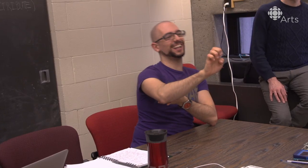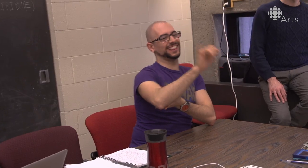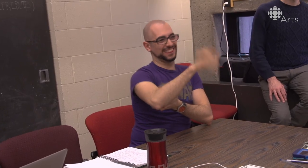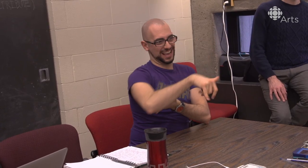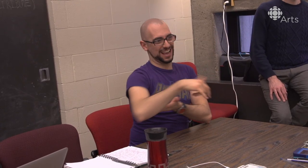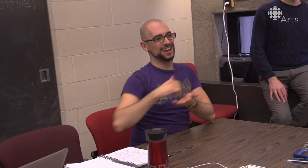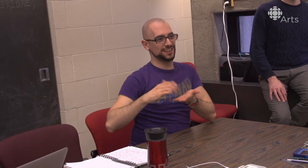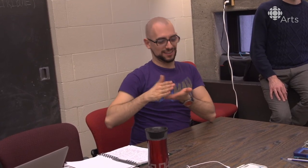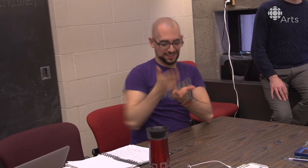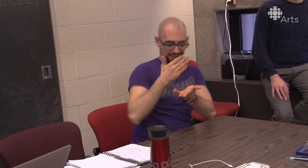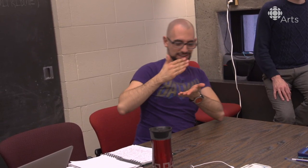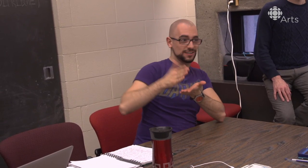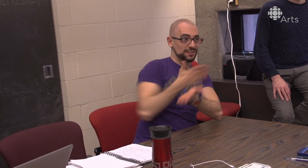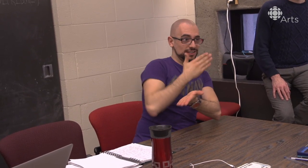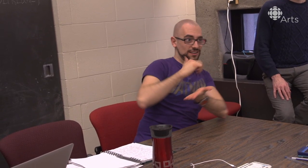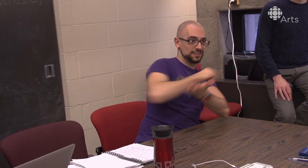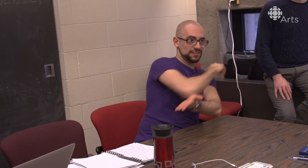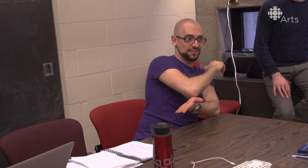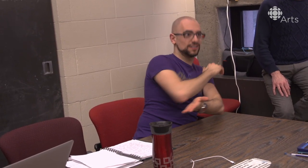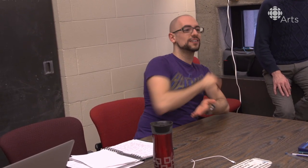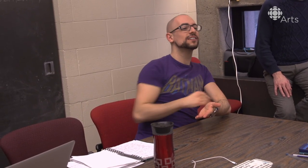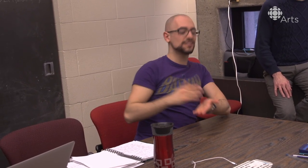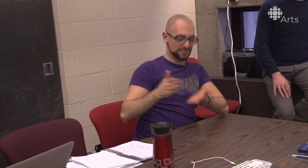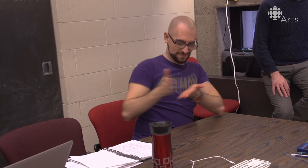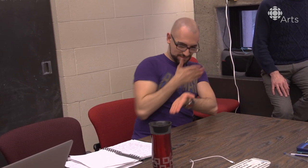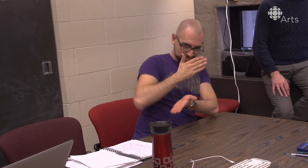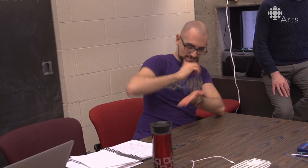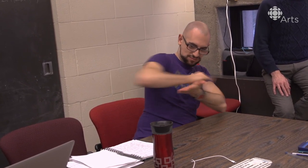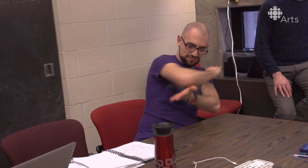“exile” Yeah. It's this movement, and that movement. Right. Like this.